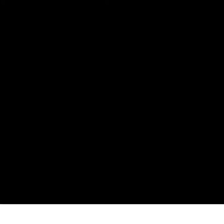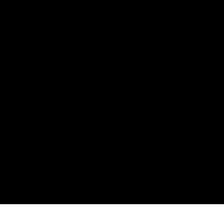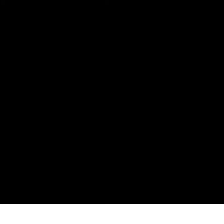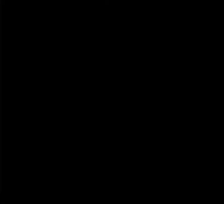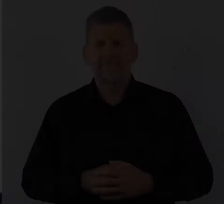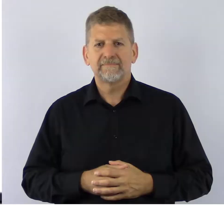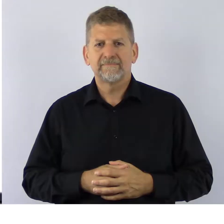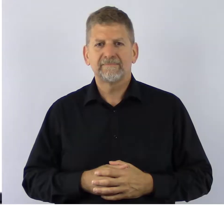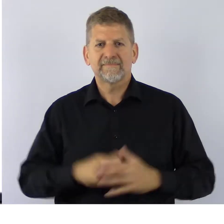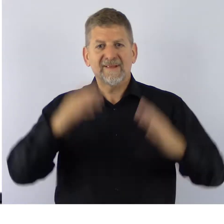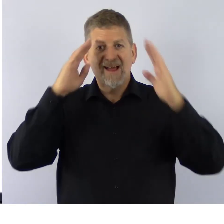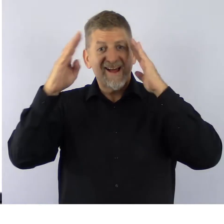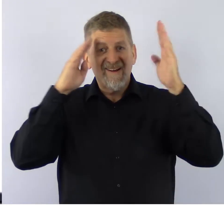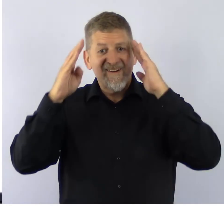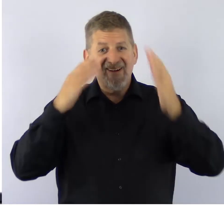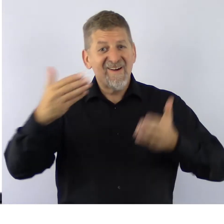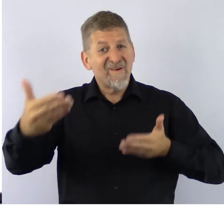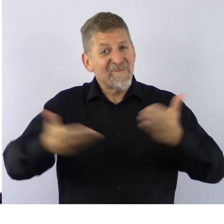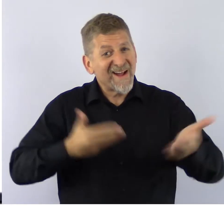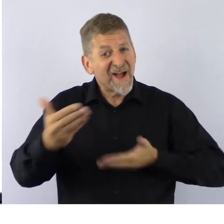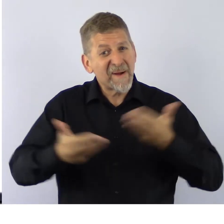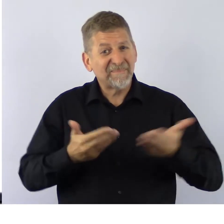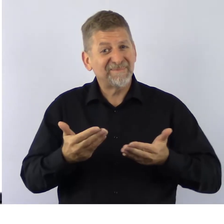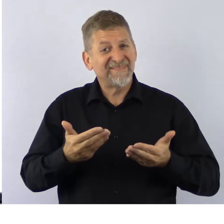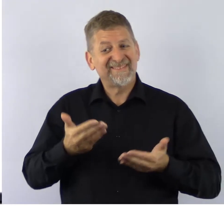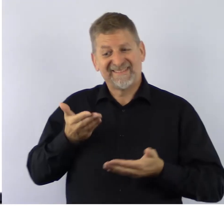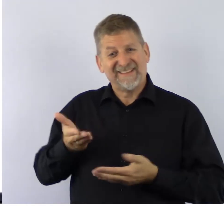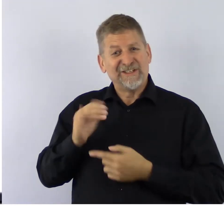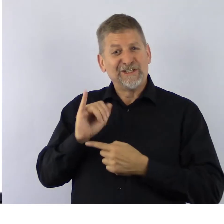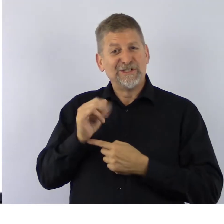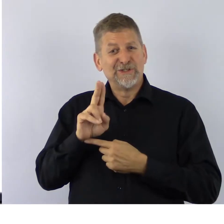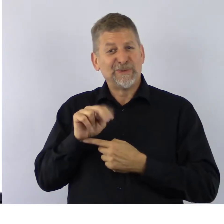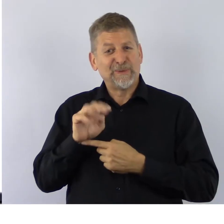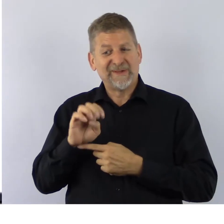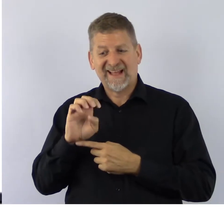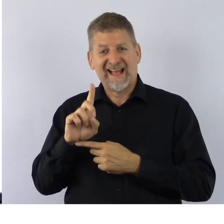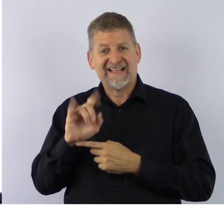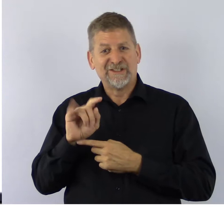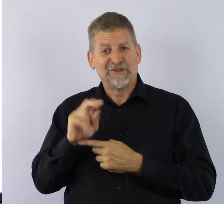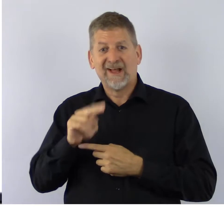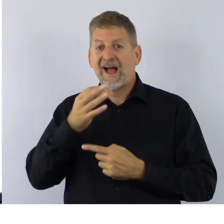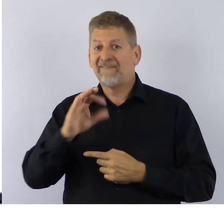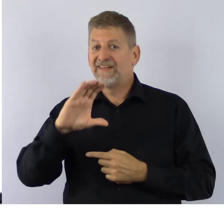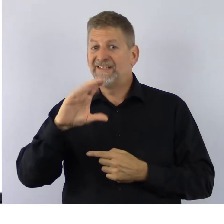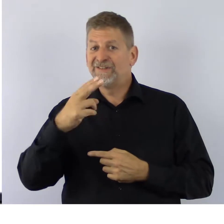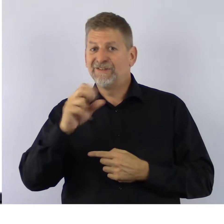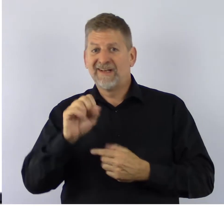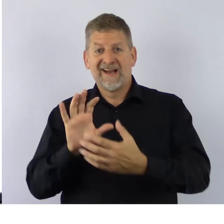Hello, and welcome to the June edition of CHS Connections.